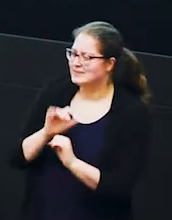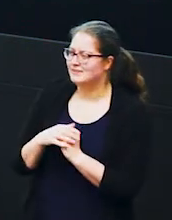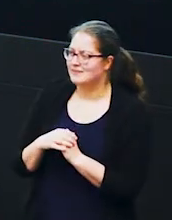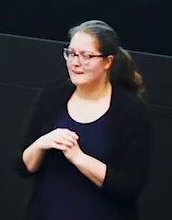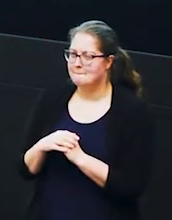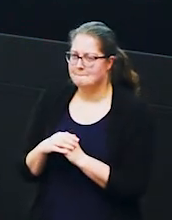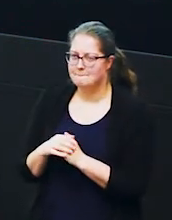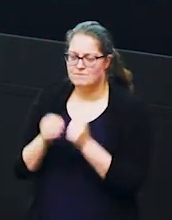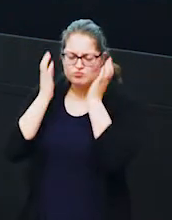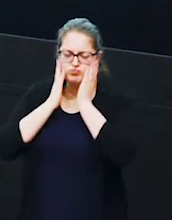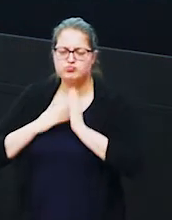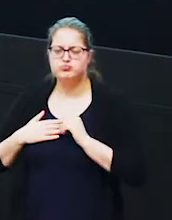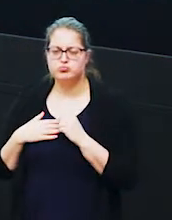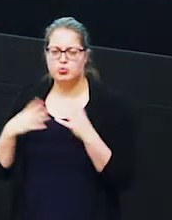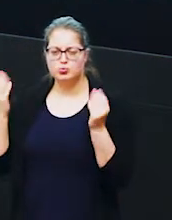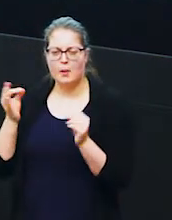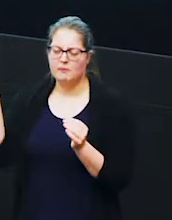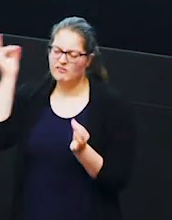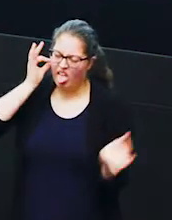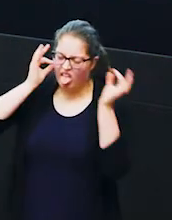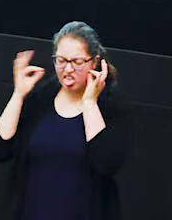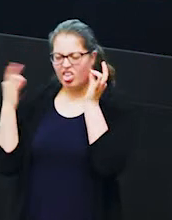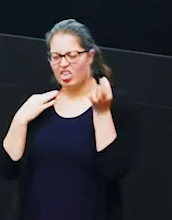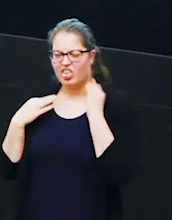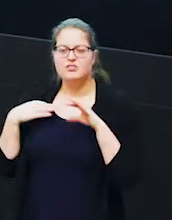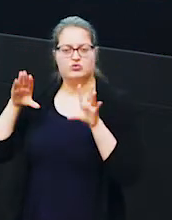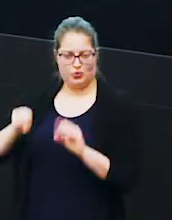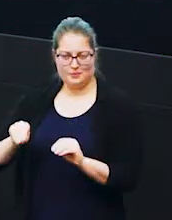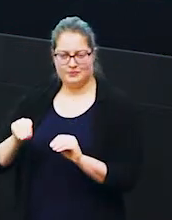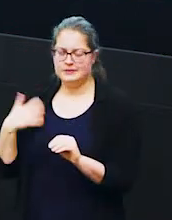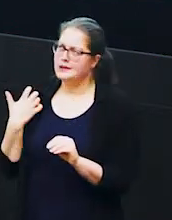stops the flies may be landing on you and and you know annoying you making you itch